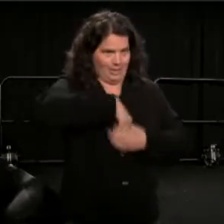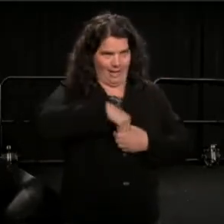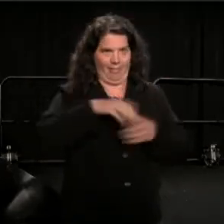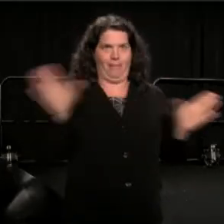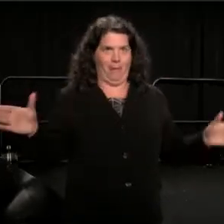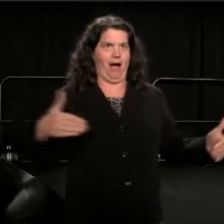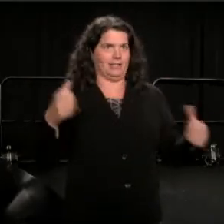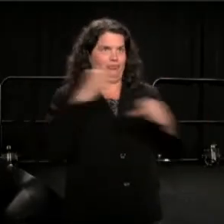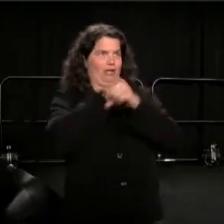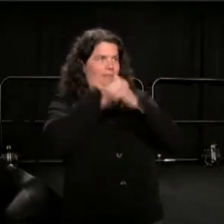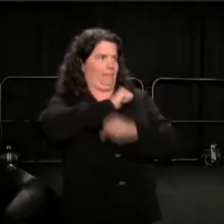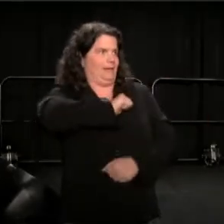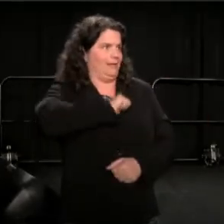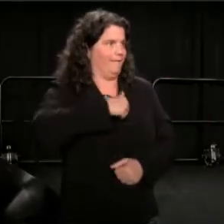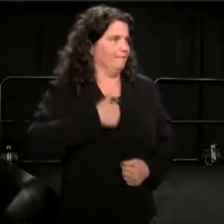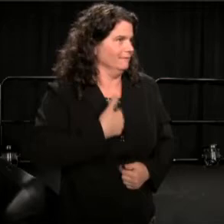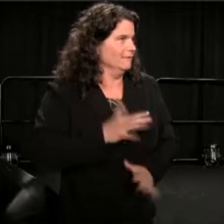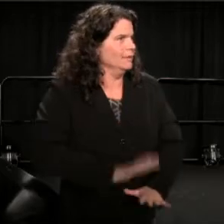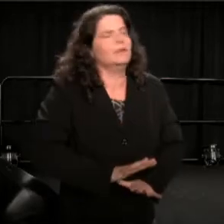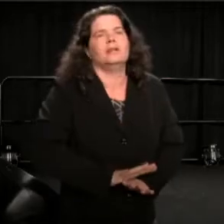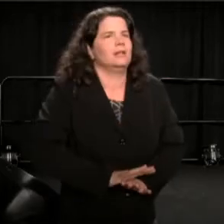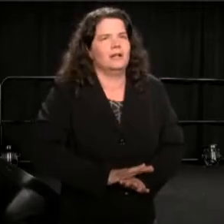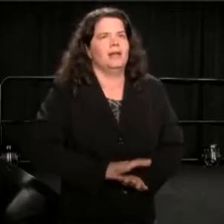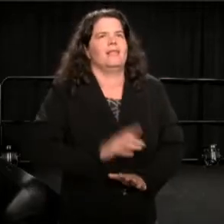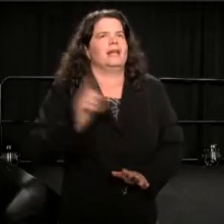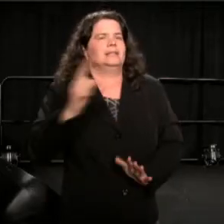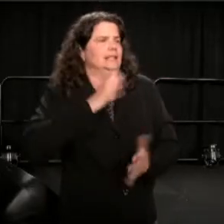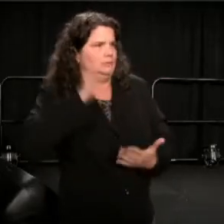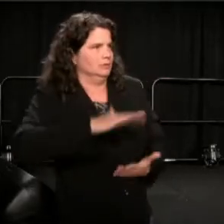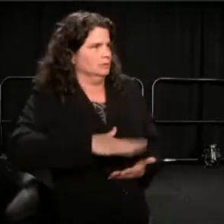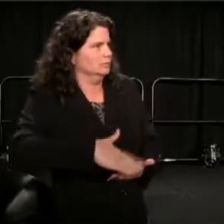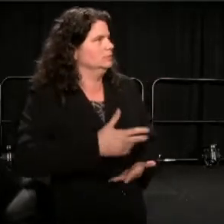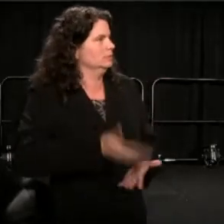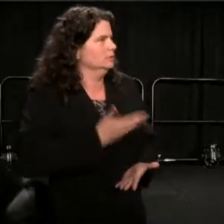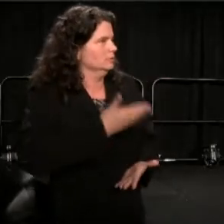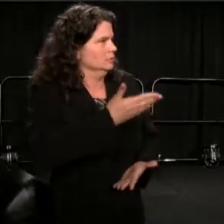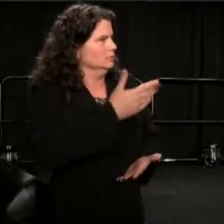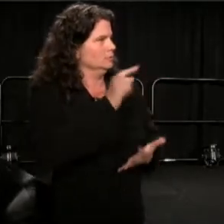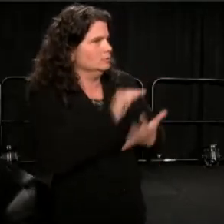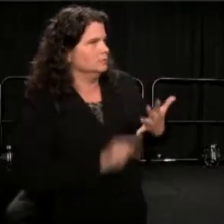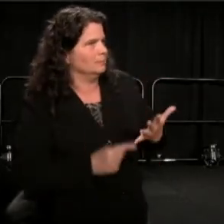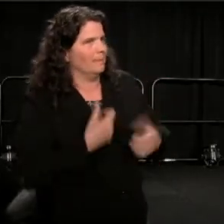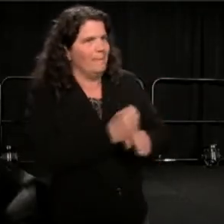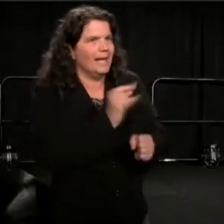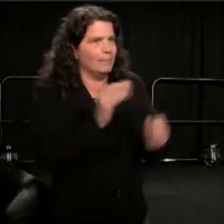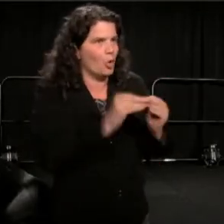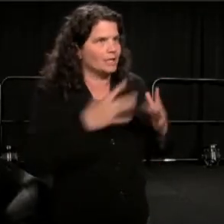With insistent notes, to help me pick it up and make the event more exciting.